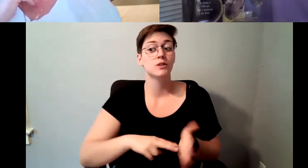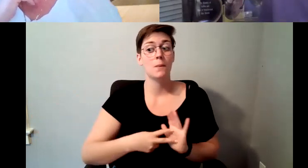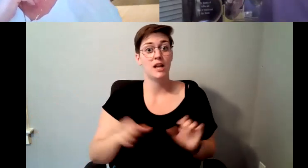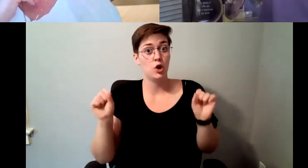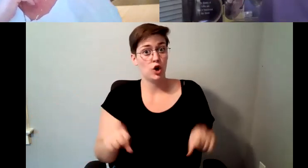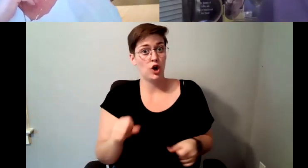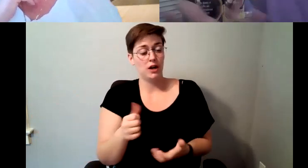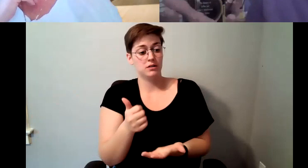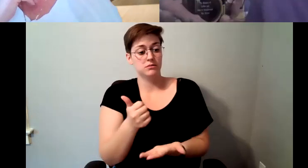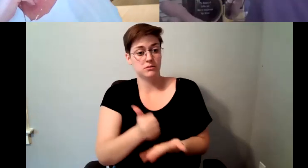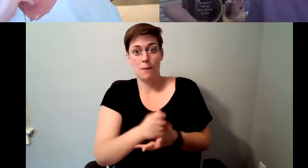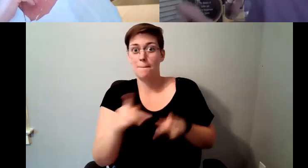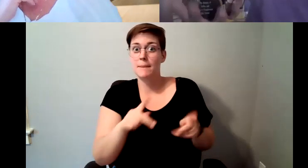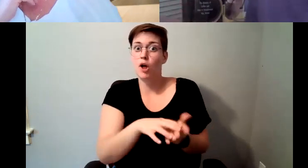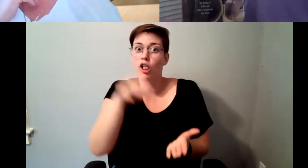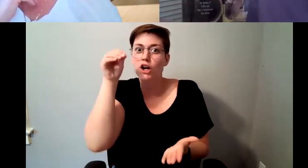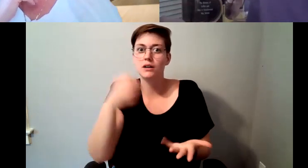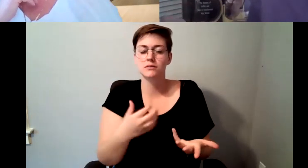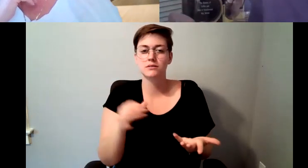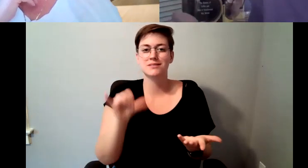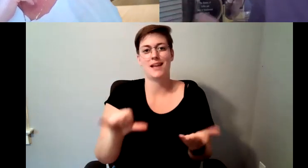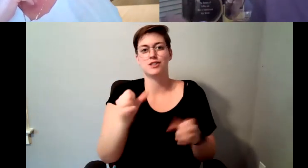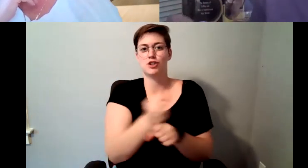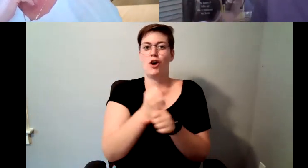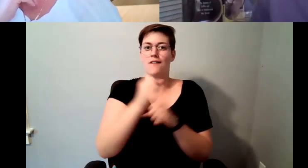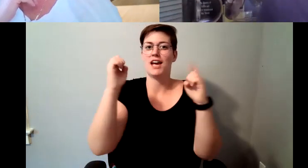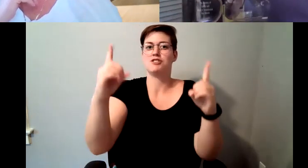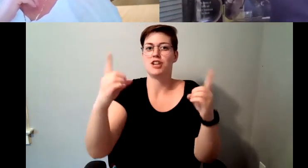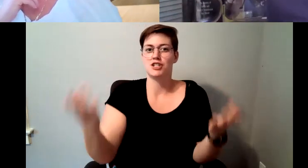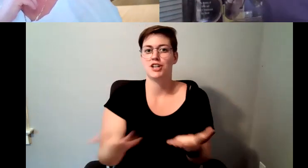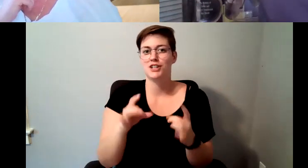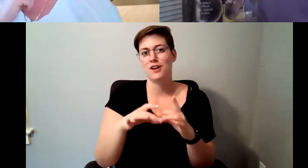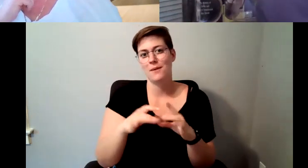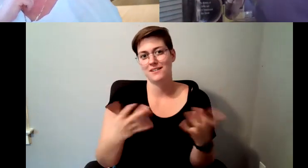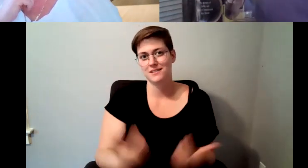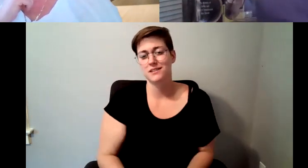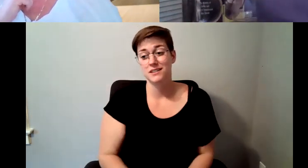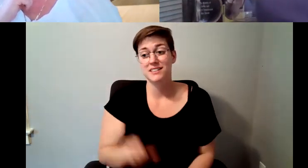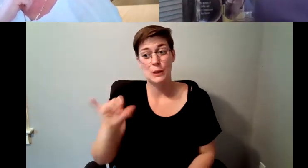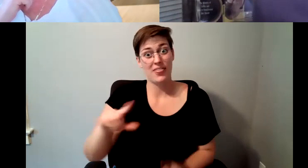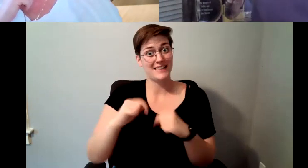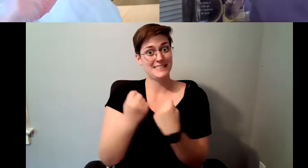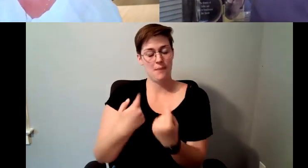D. Major Cohen: Coffee education coffee education at Starbucks a small team I joined that team, and one of the first.